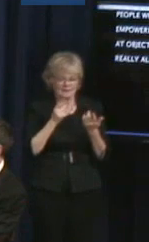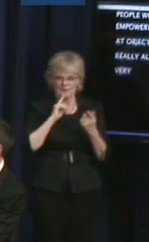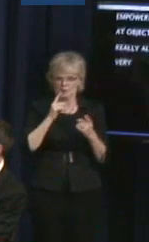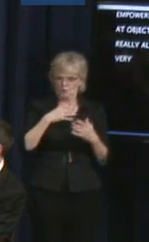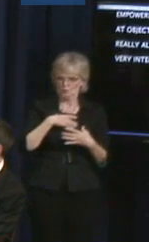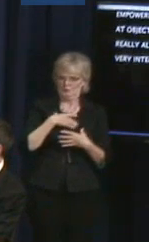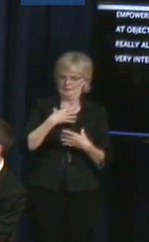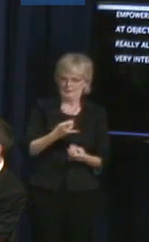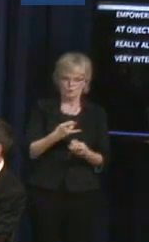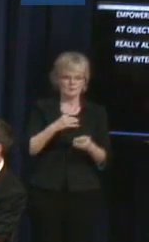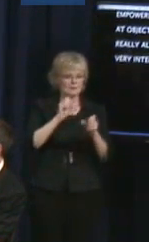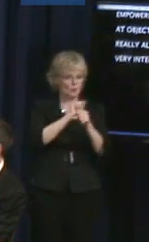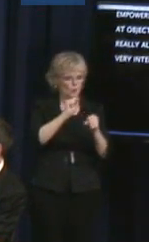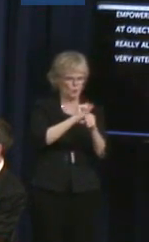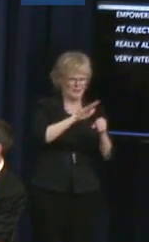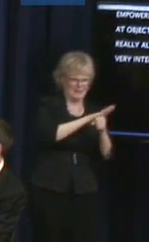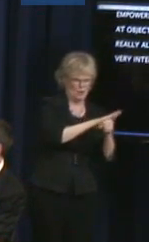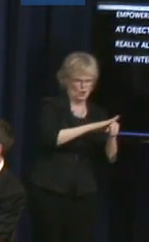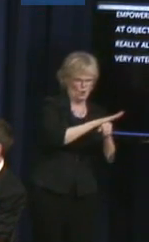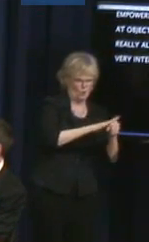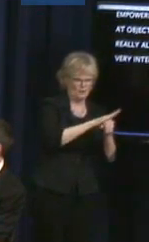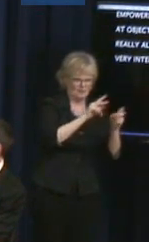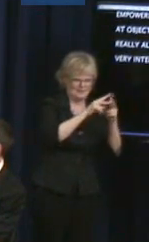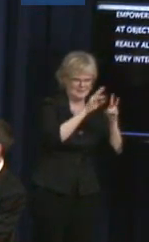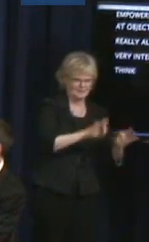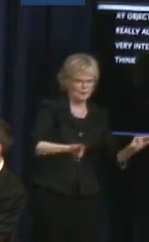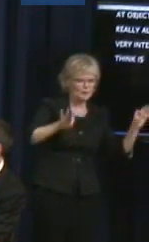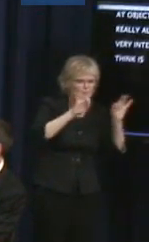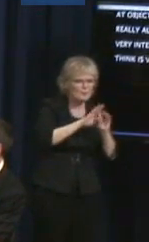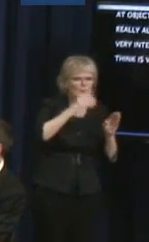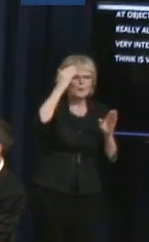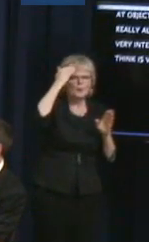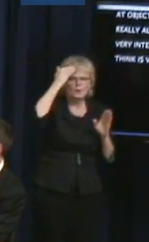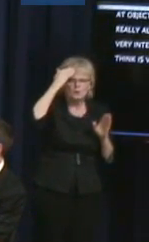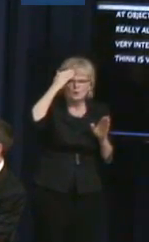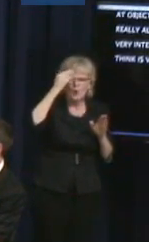Working locally I think is very important. Know who your neighbor is, being able to work in a